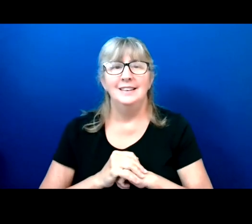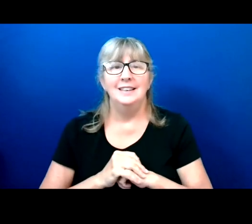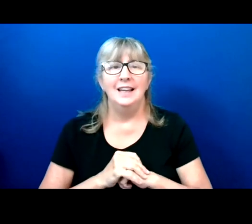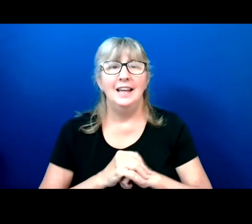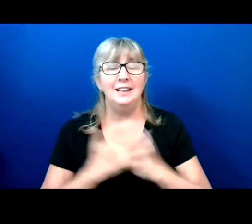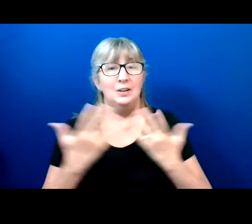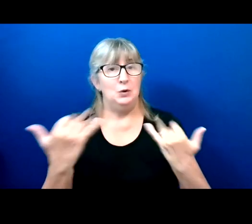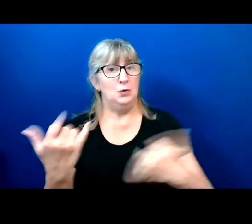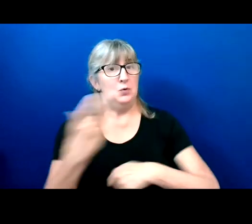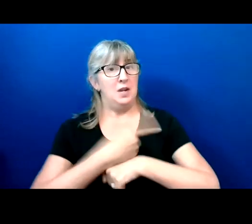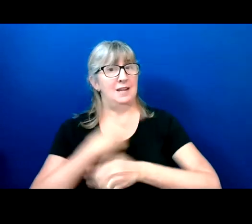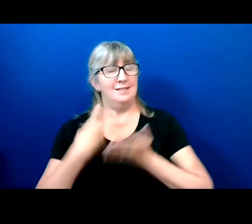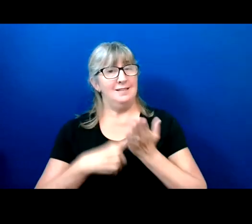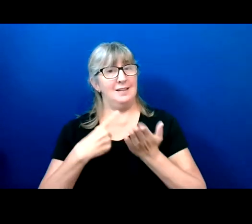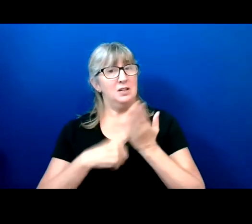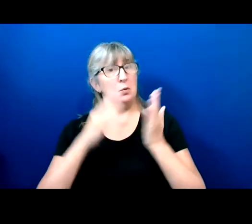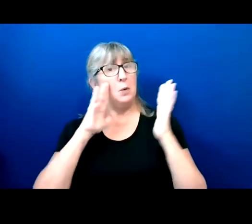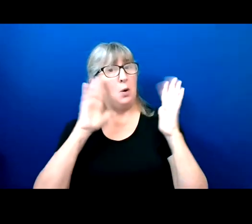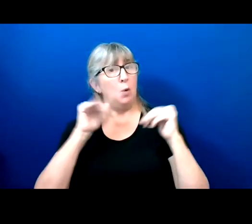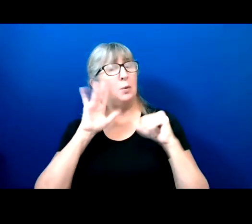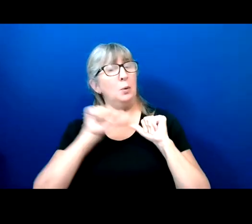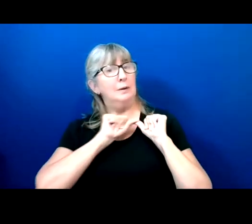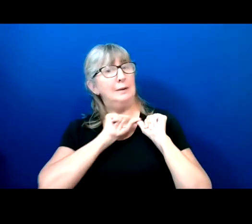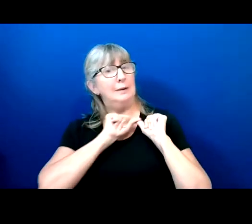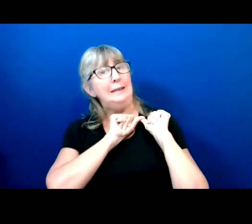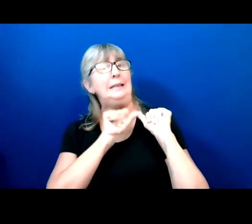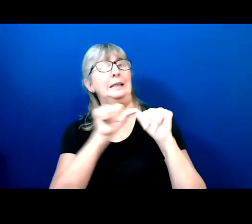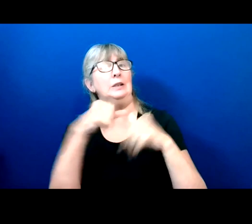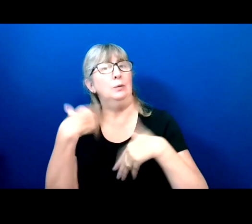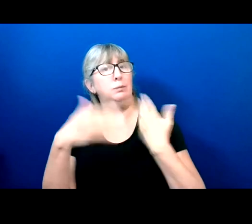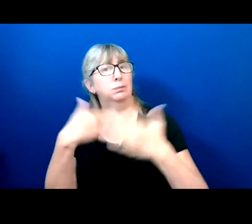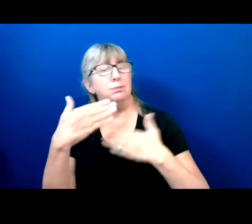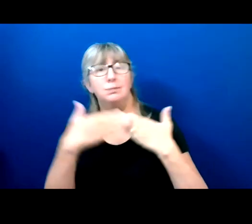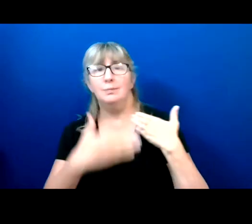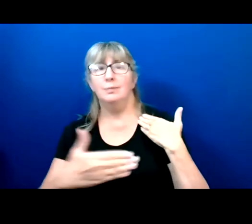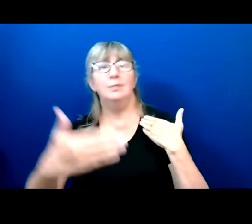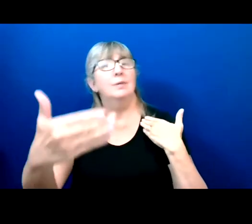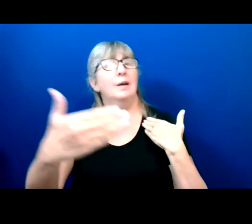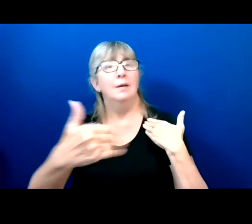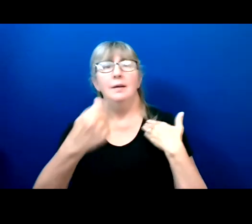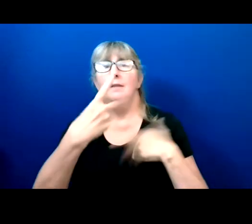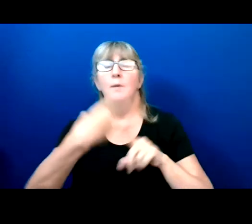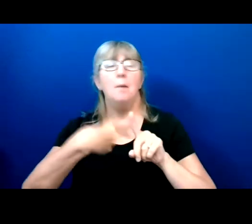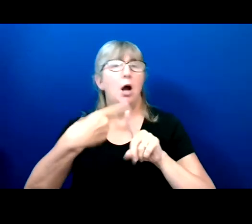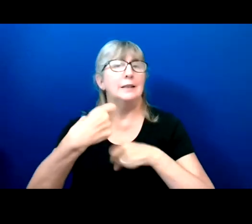Will hopefully be ones that will continue through the coming months and the coming year.